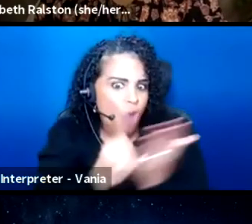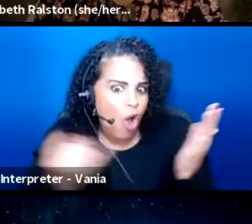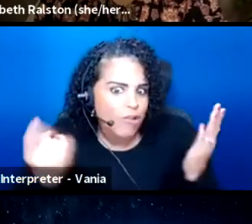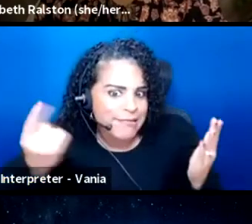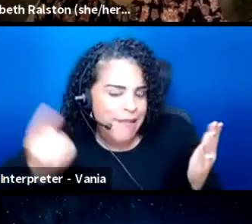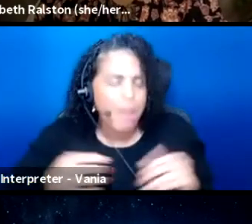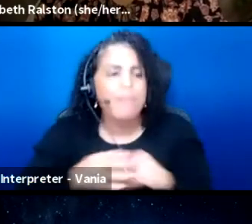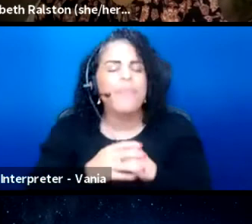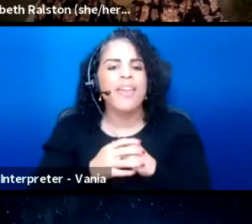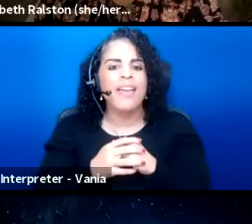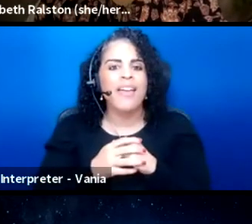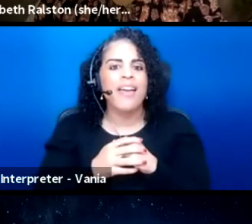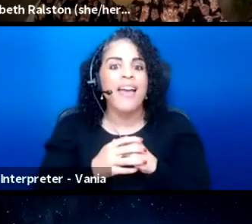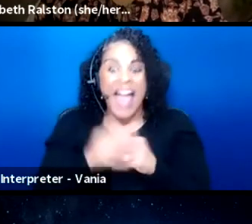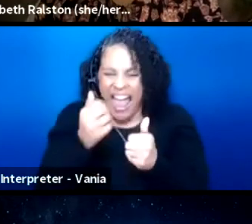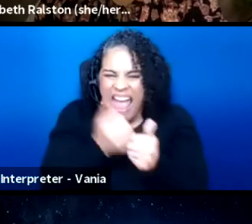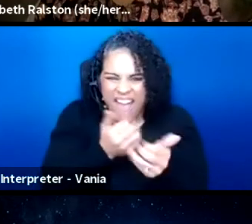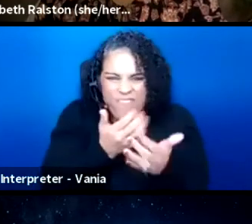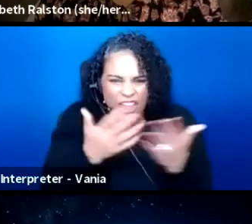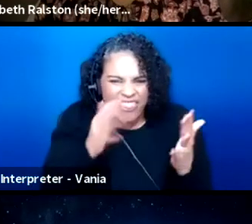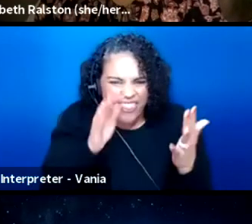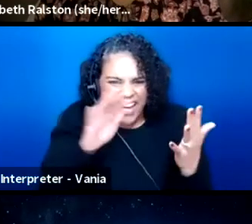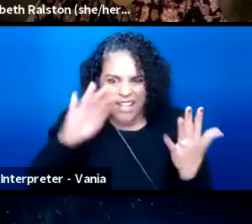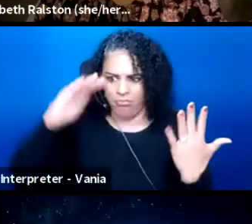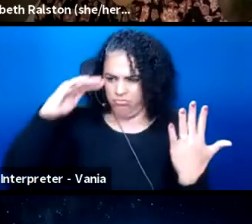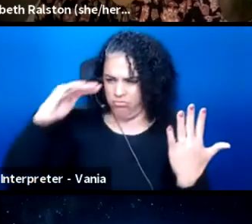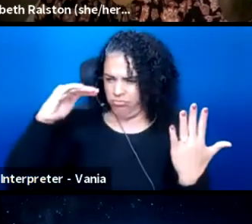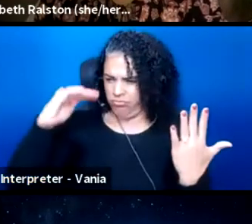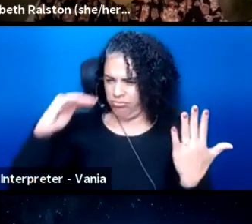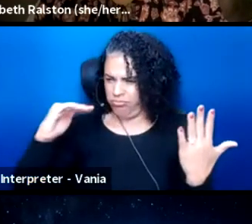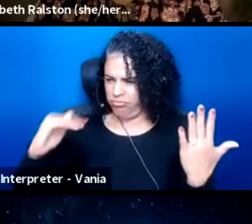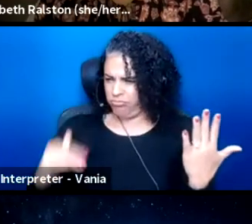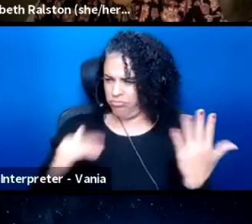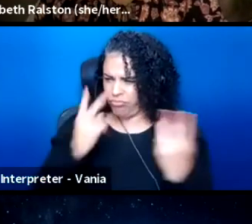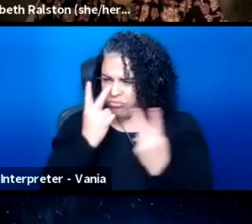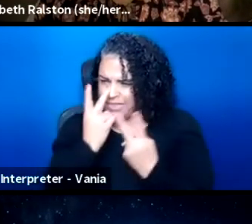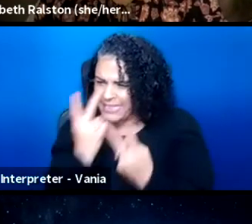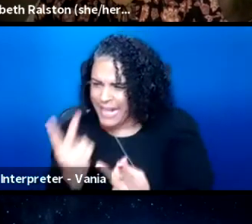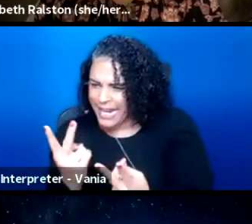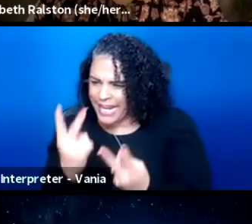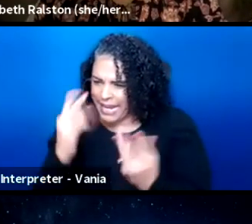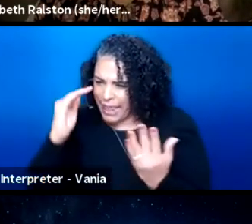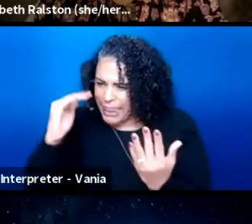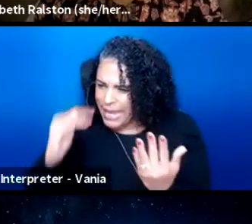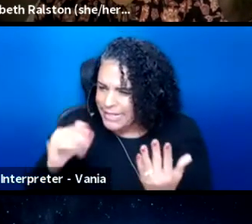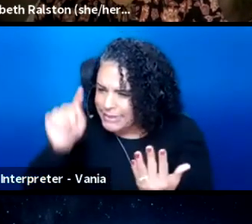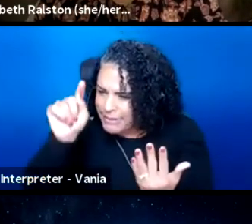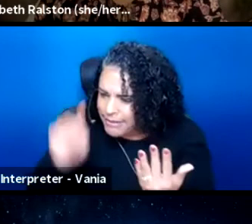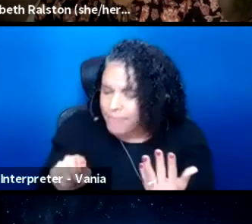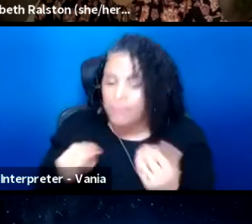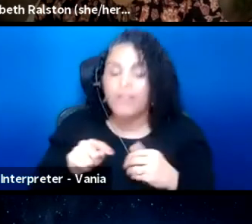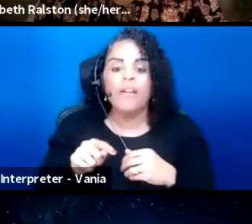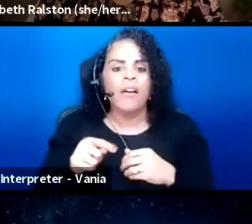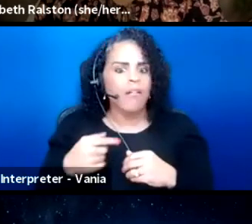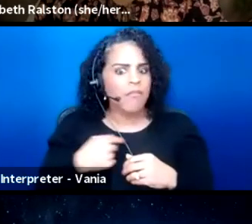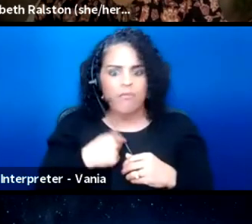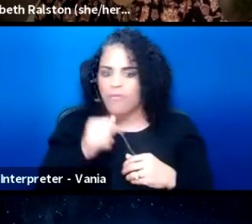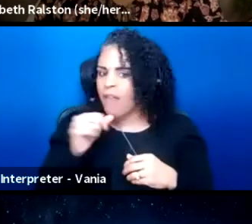and every single thing is itemized and listed out, and I, it hadn't even occurred to me that,